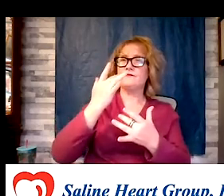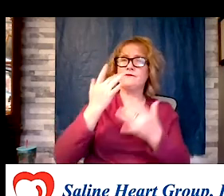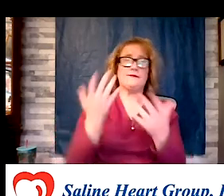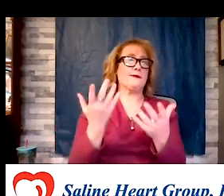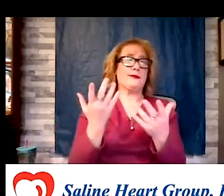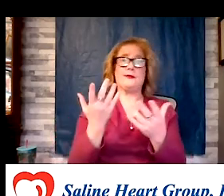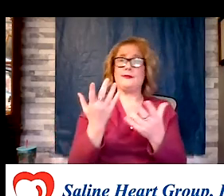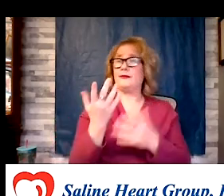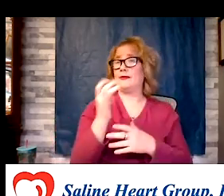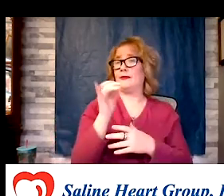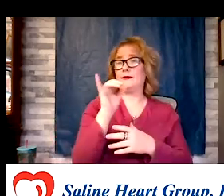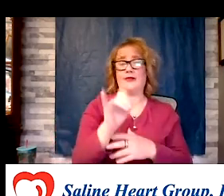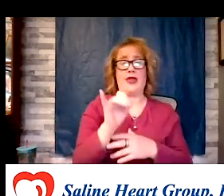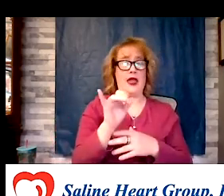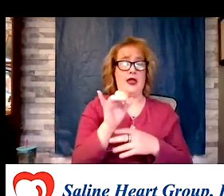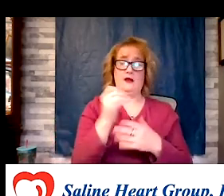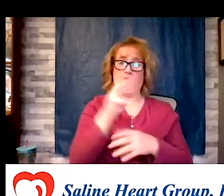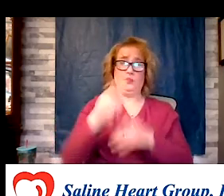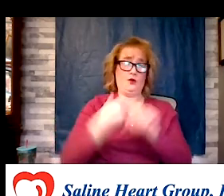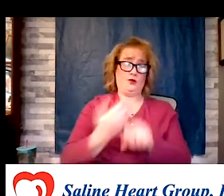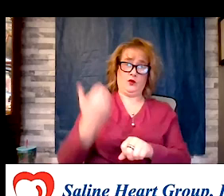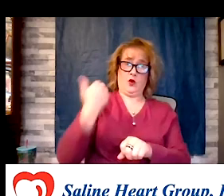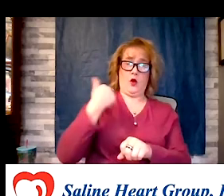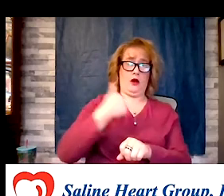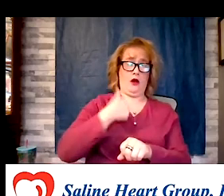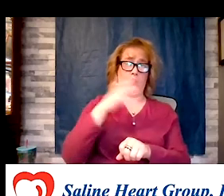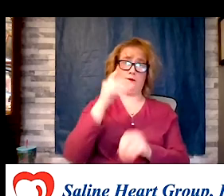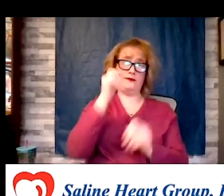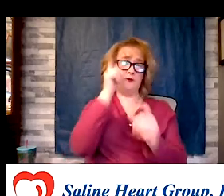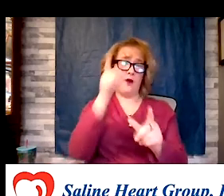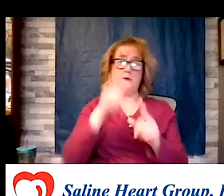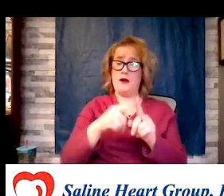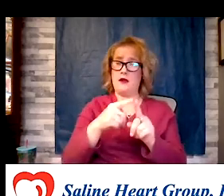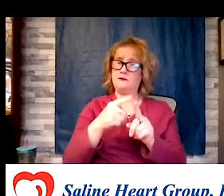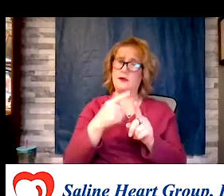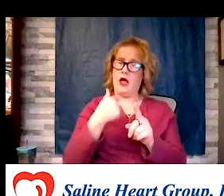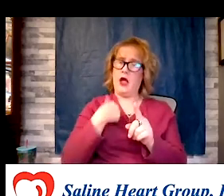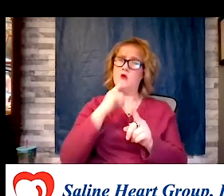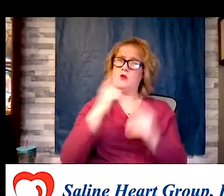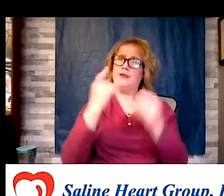several years ago. Over last several years I have really come to believe that if not all